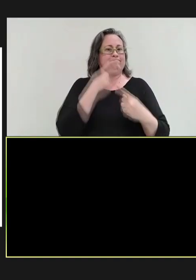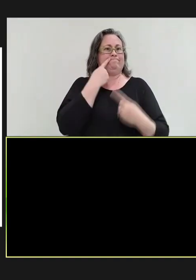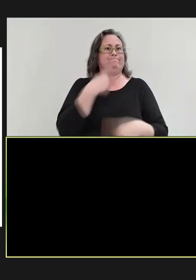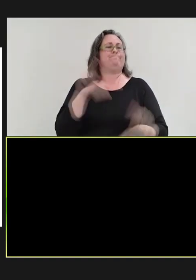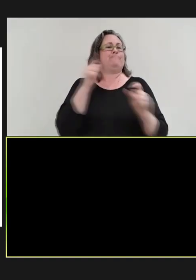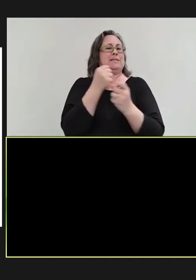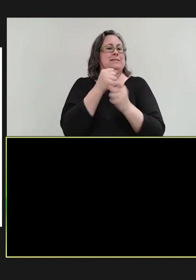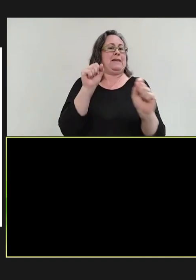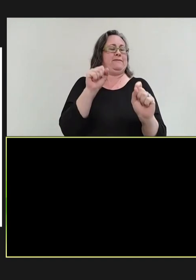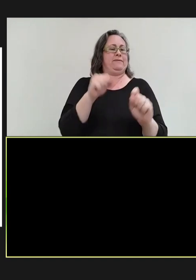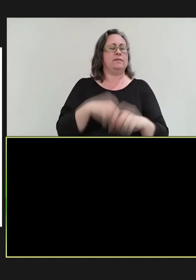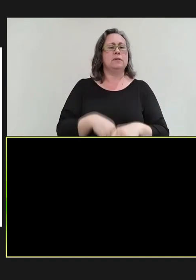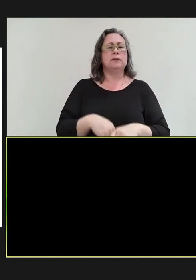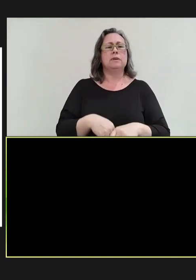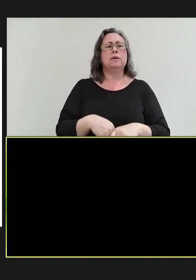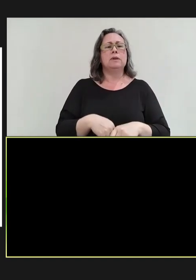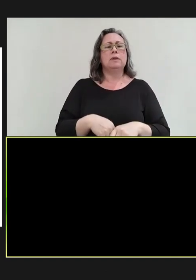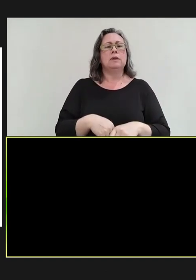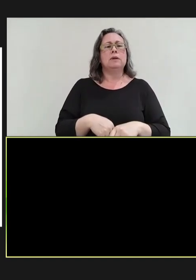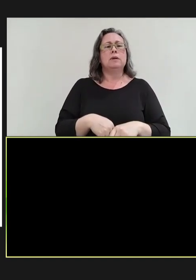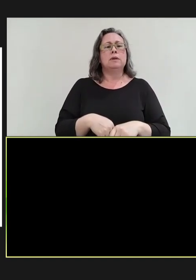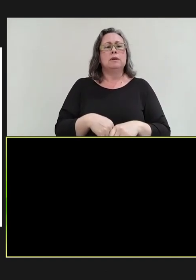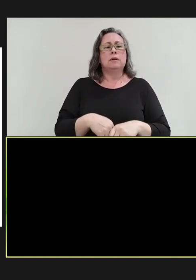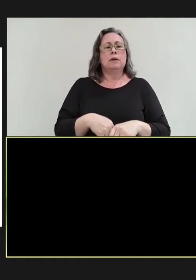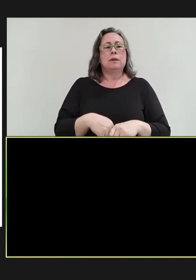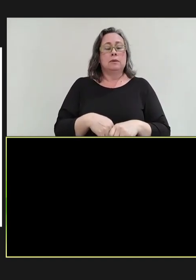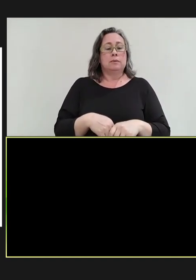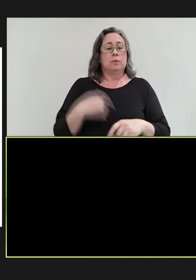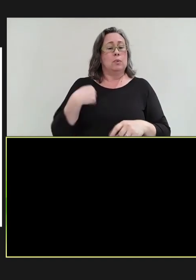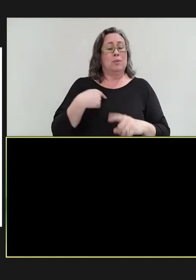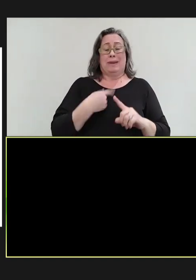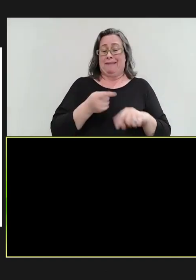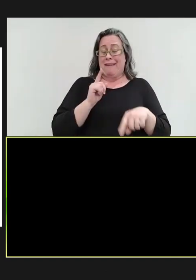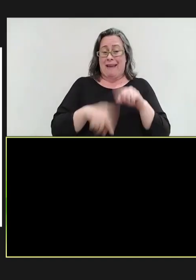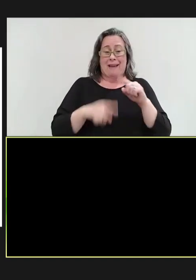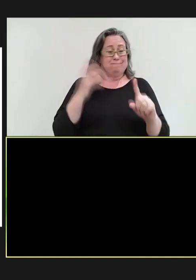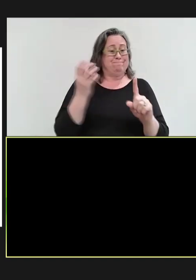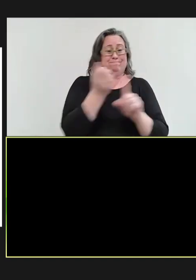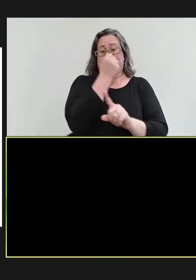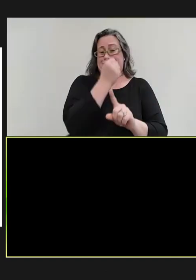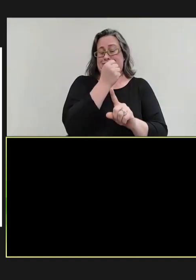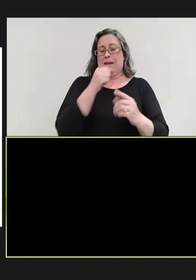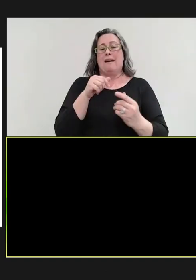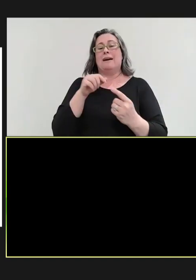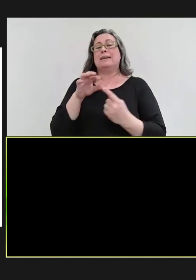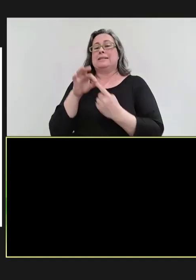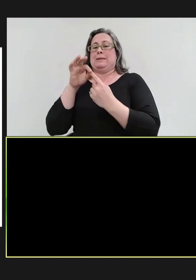we can't actually achieve our global goals unless we address measles. Currently,